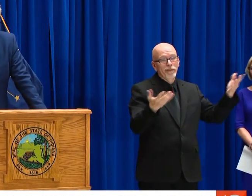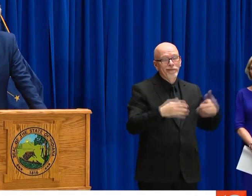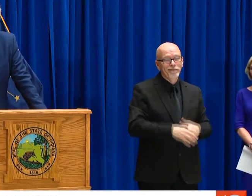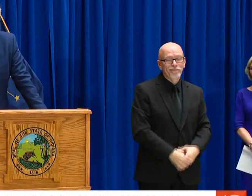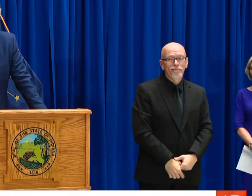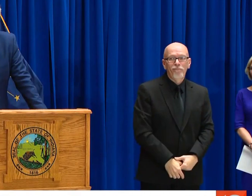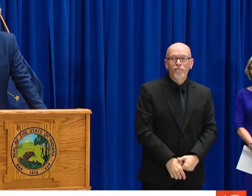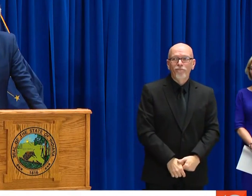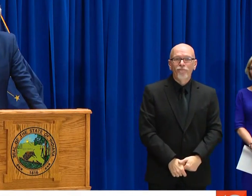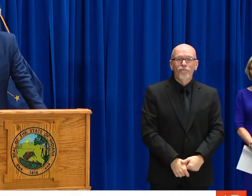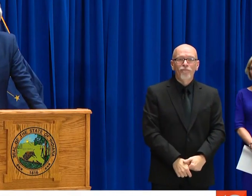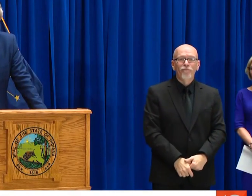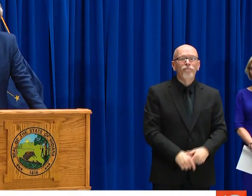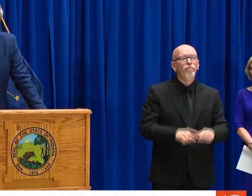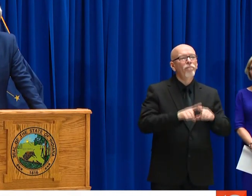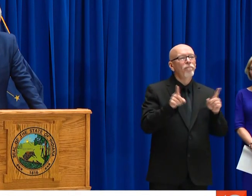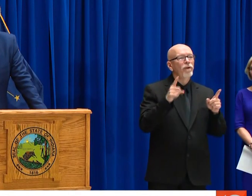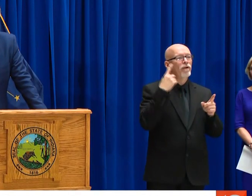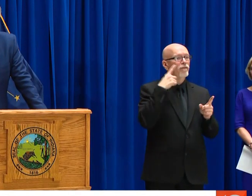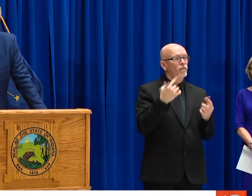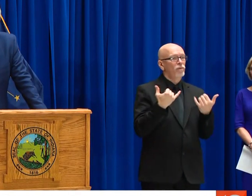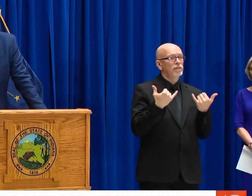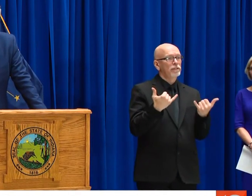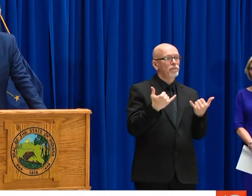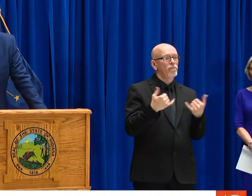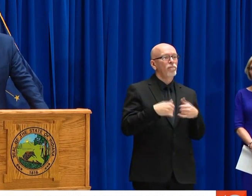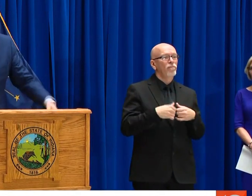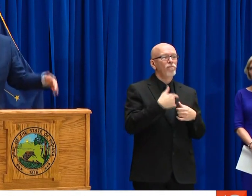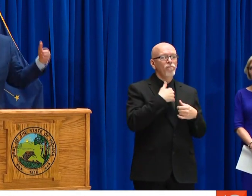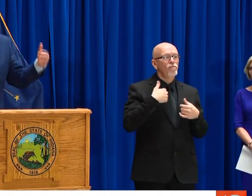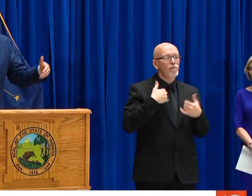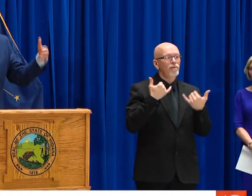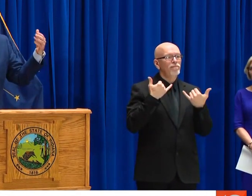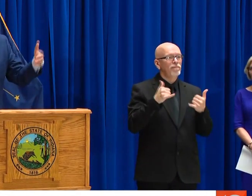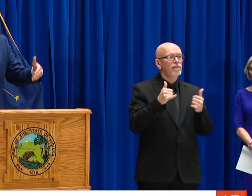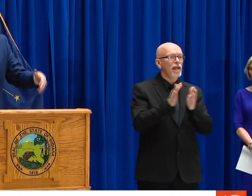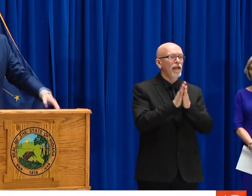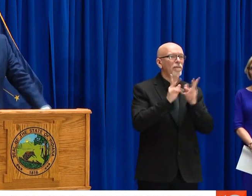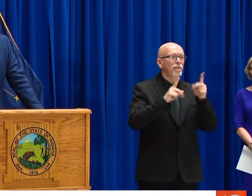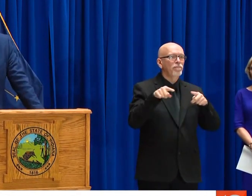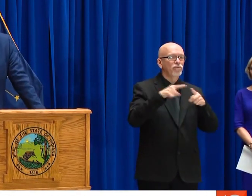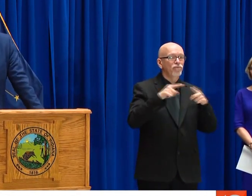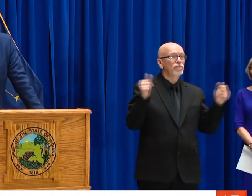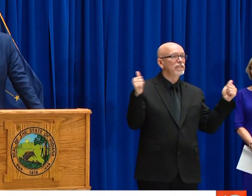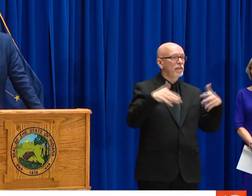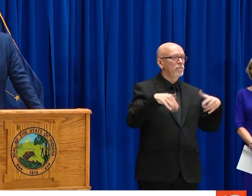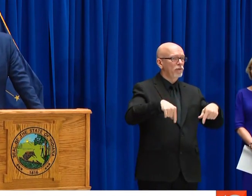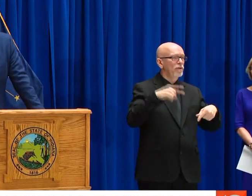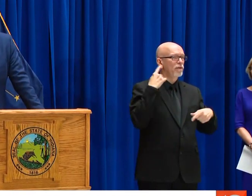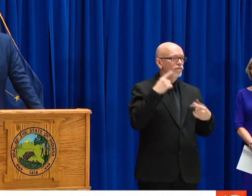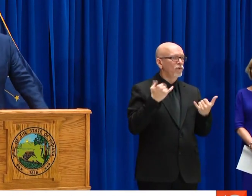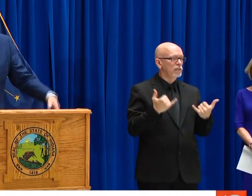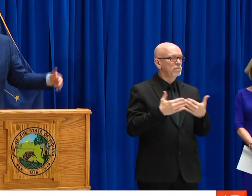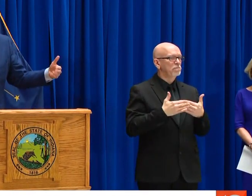COULD UTILIZE HERE. MAYBE I COULD POINT UP AND ASK DR. BOX TO GIVE THE NEXT REPORT ON THE THIRD FLOOR.